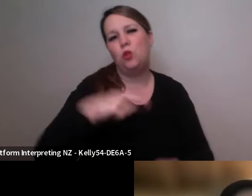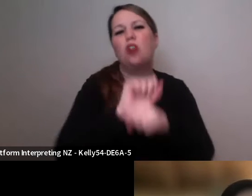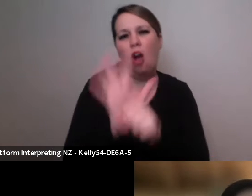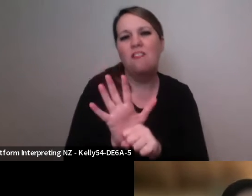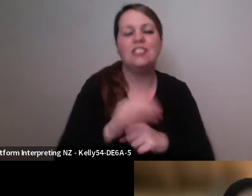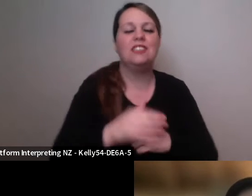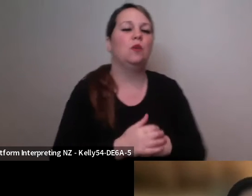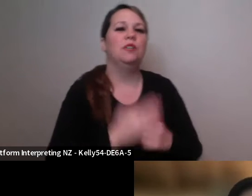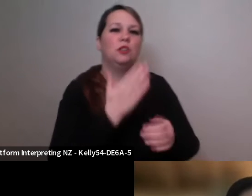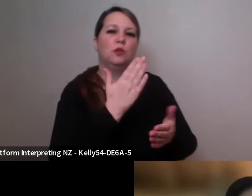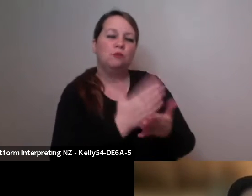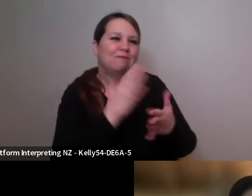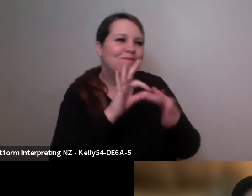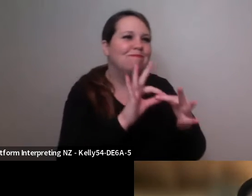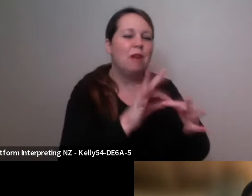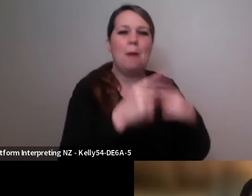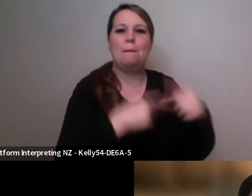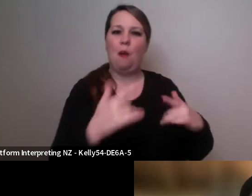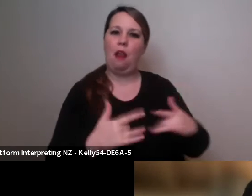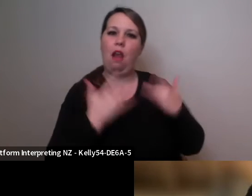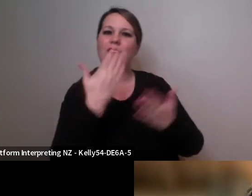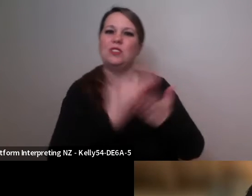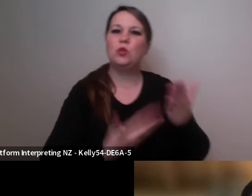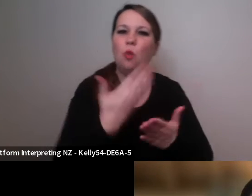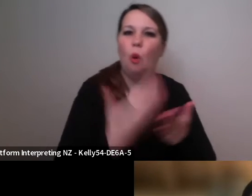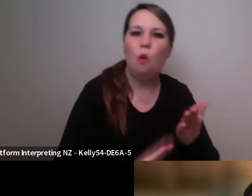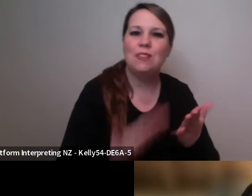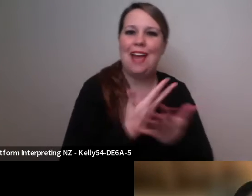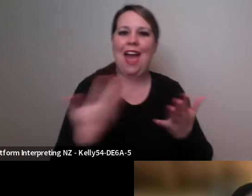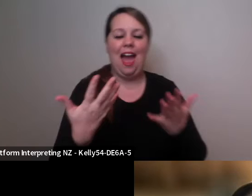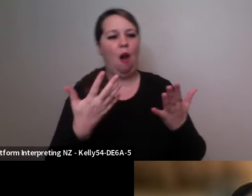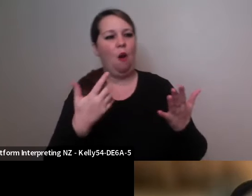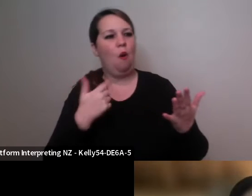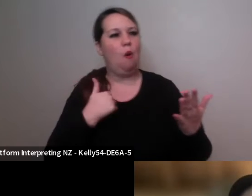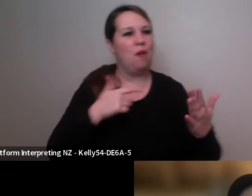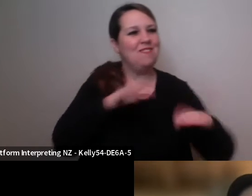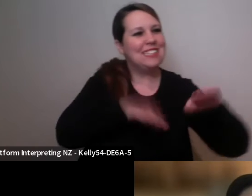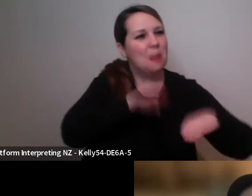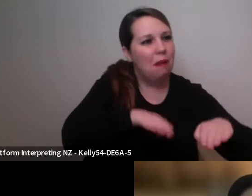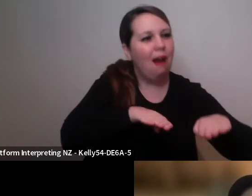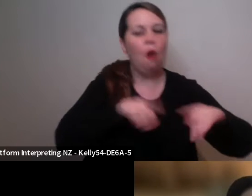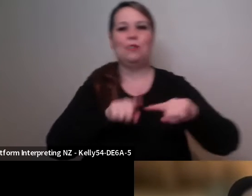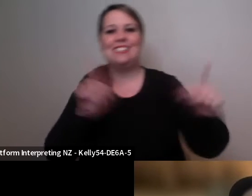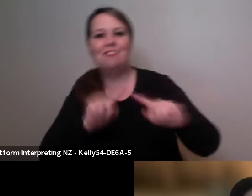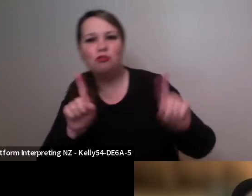stories the way that they are sometimes entwined, our similarities our differences, and he began to